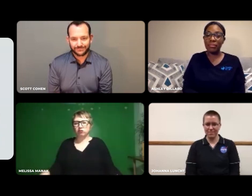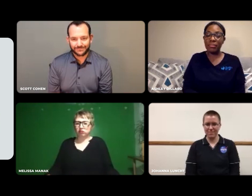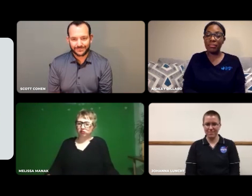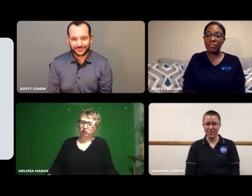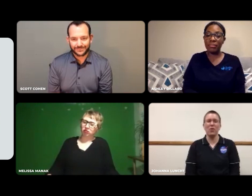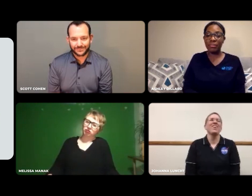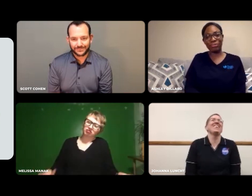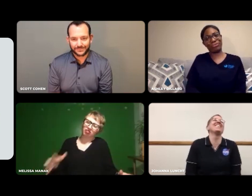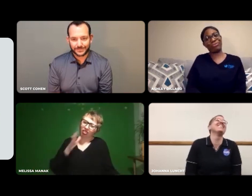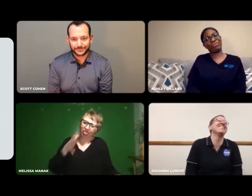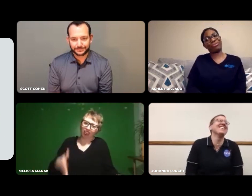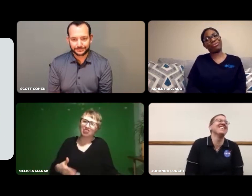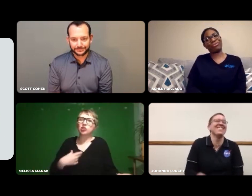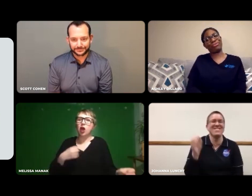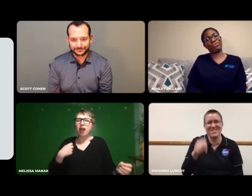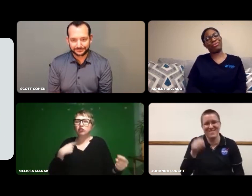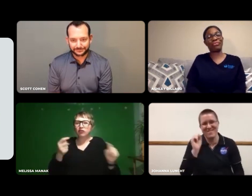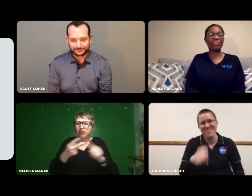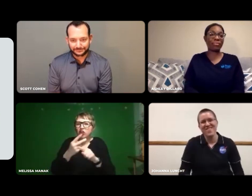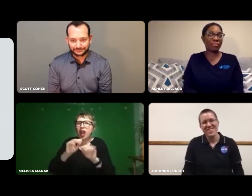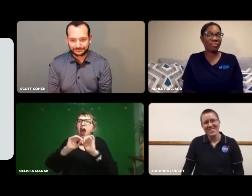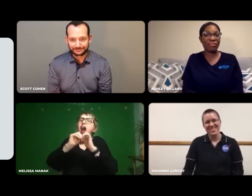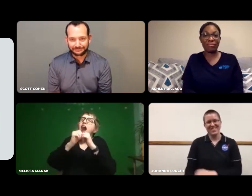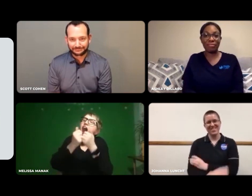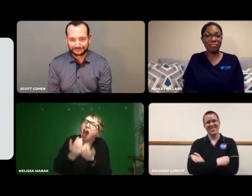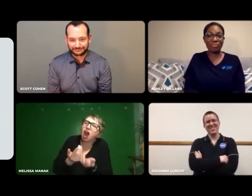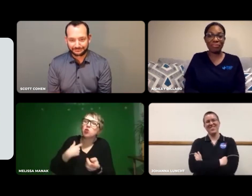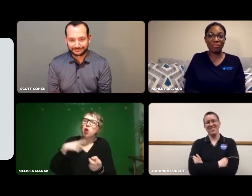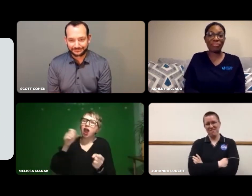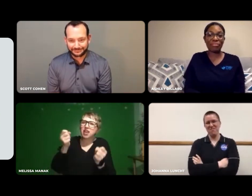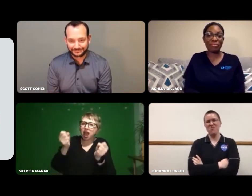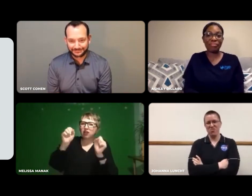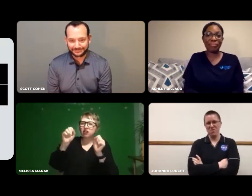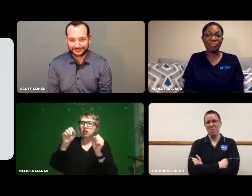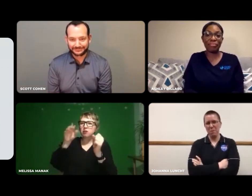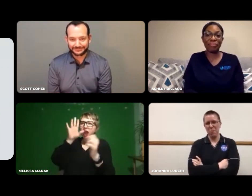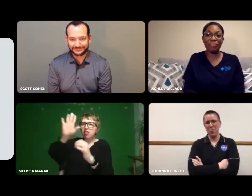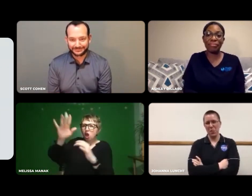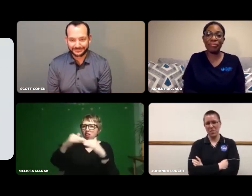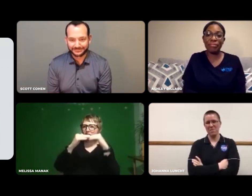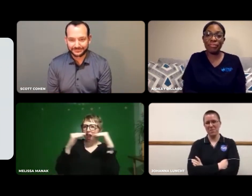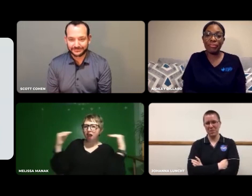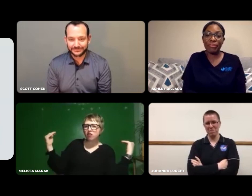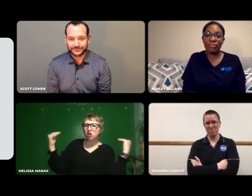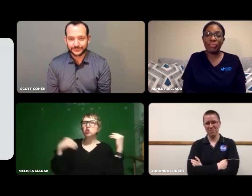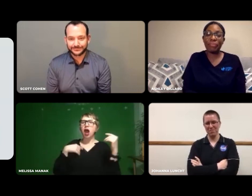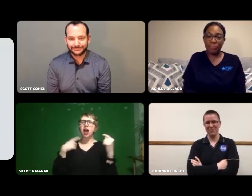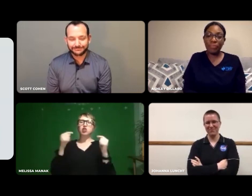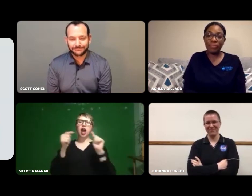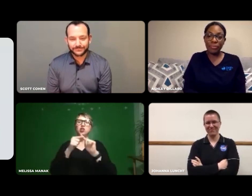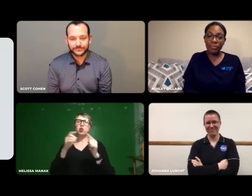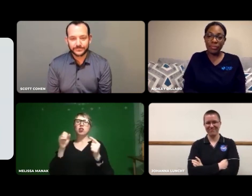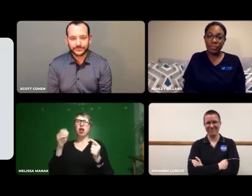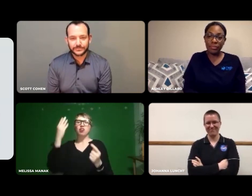I hate that word, but it happens. So I try to figure out how to think about things at their level.